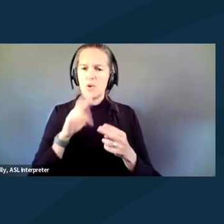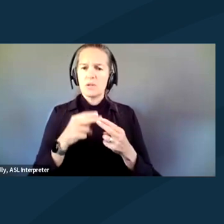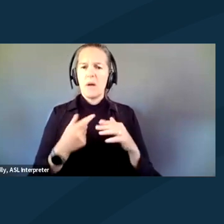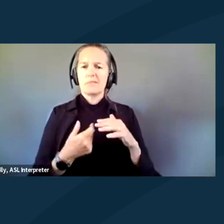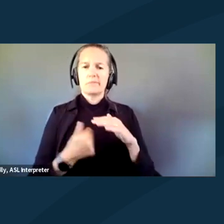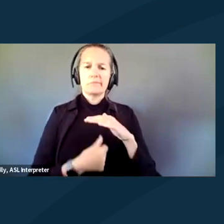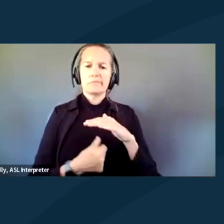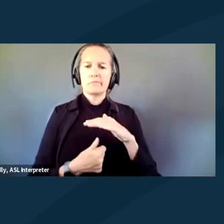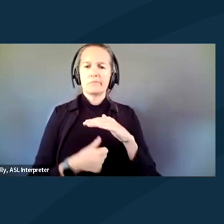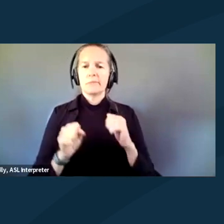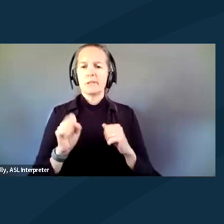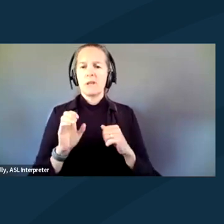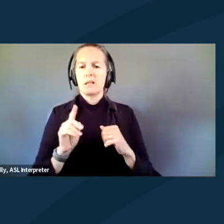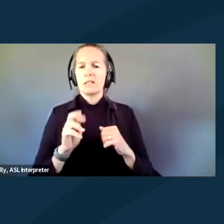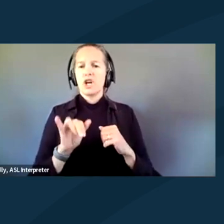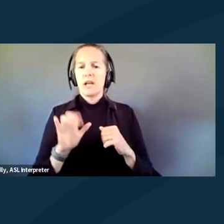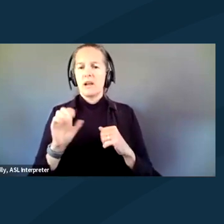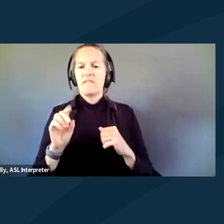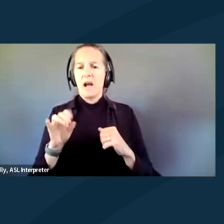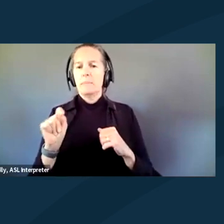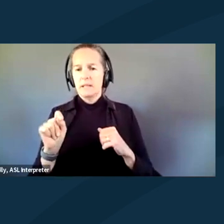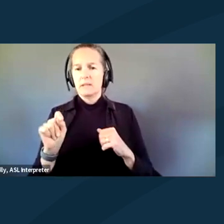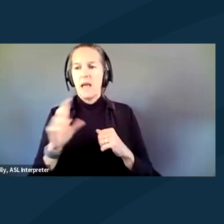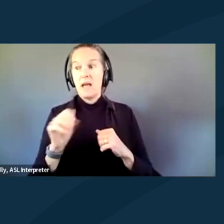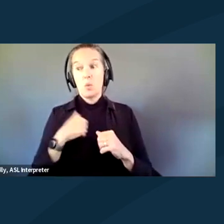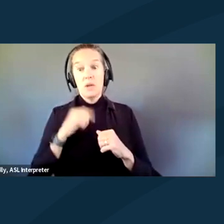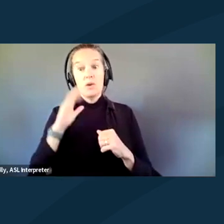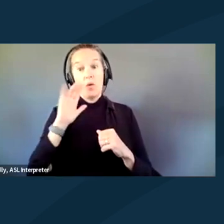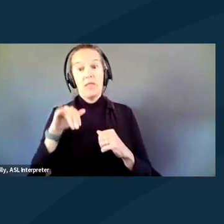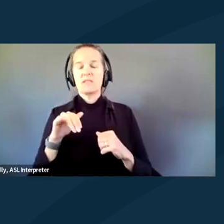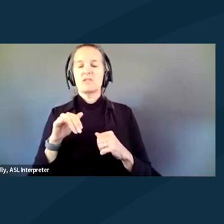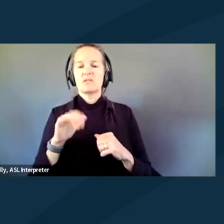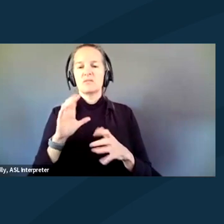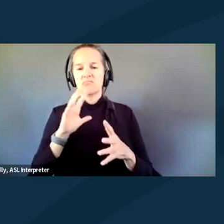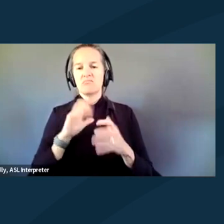And we know that solitary confinement is cruel and unusual form of punishment, right?